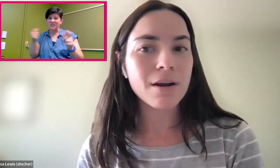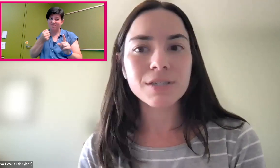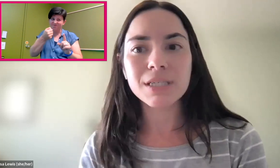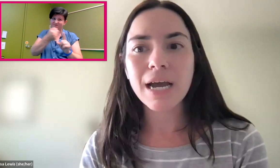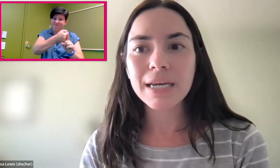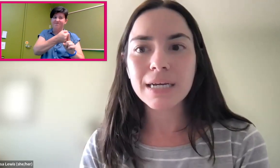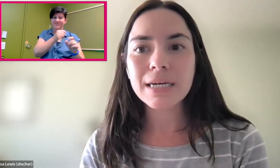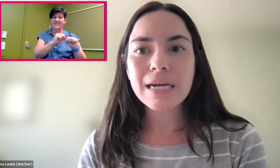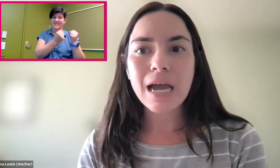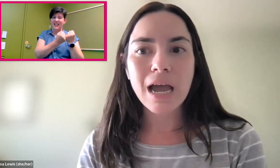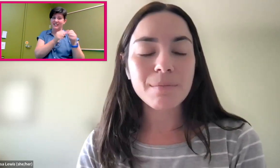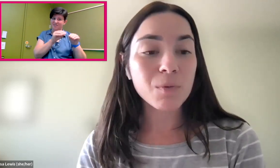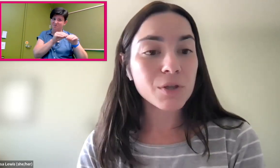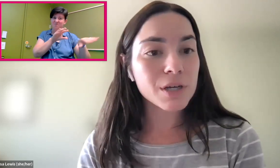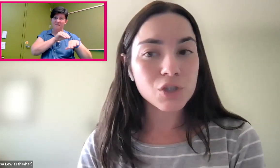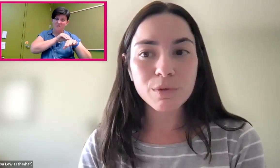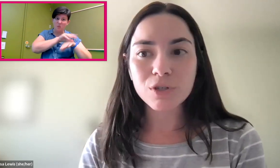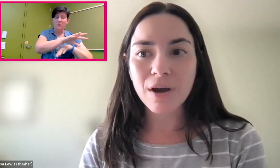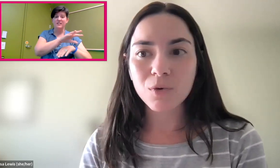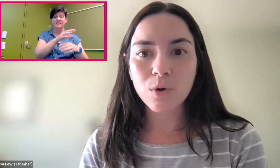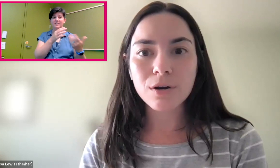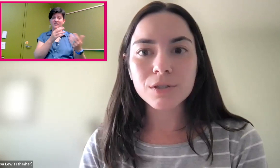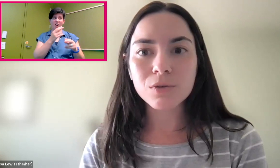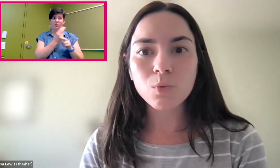in our society and with consumers around the world.